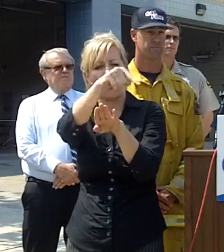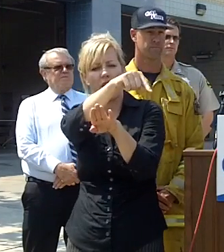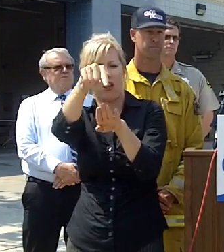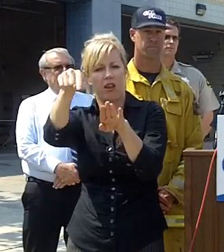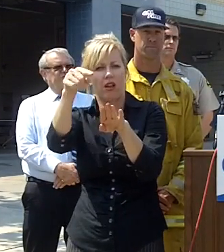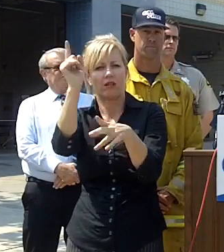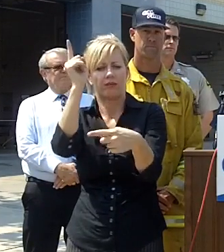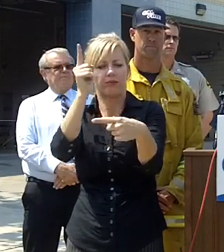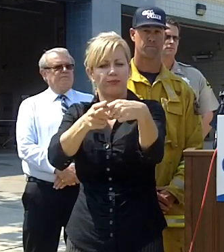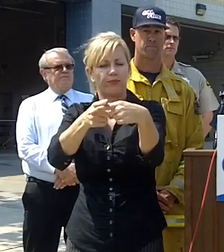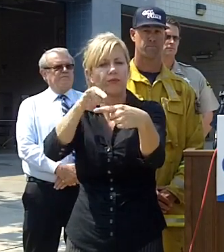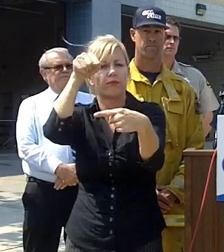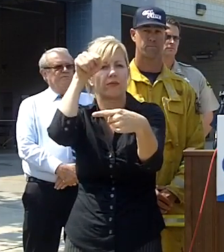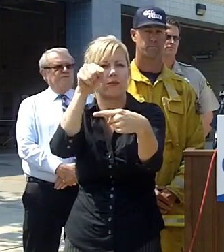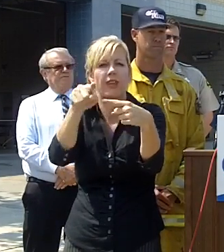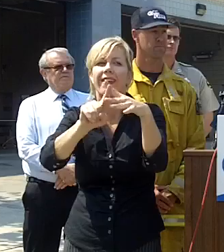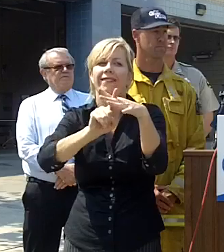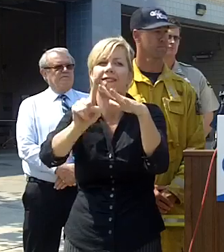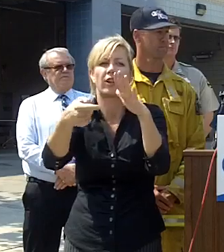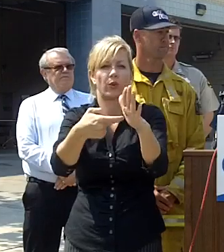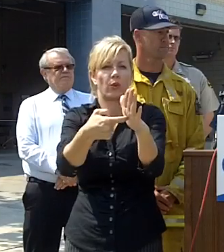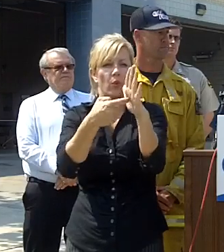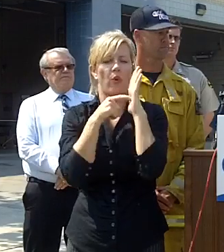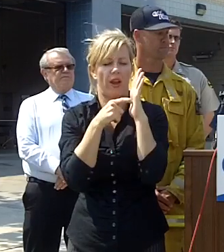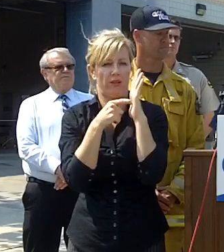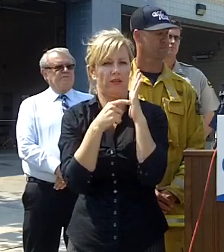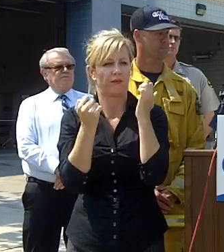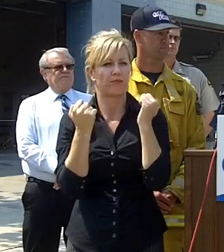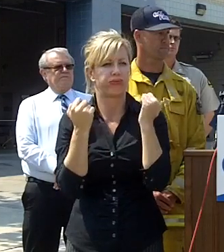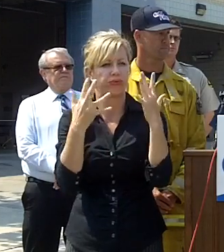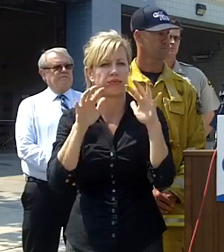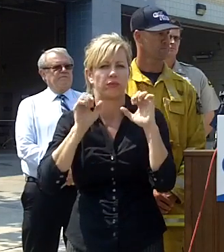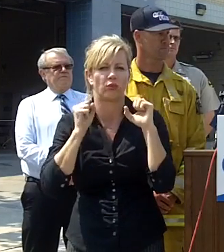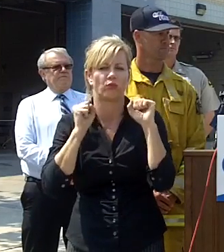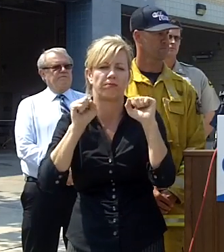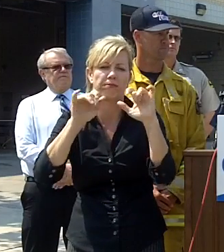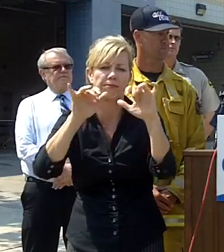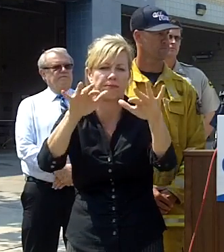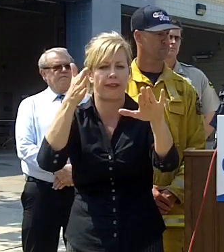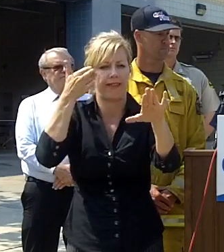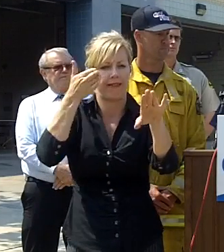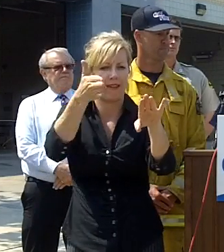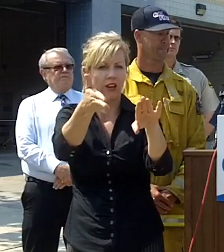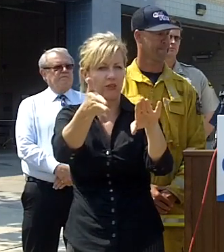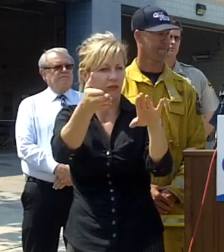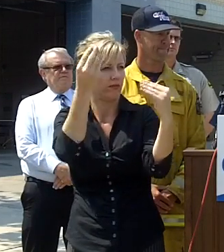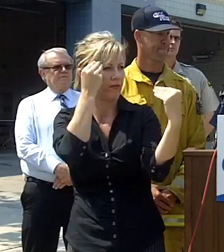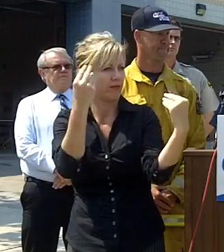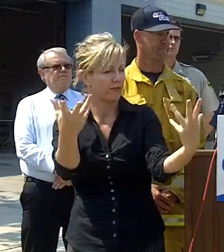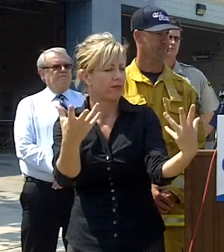appreciated letting our letting all the public know what's going on in San Diego but south of